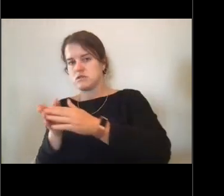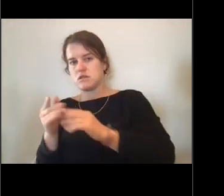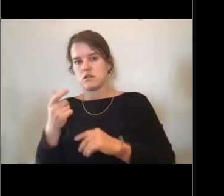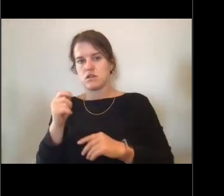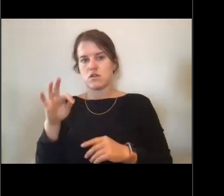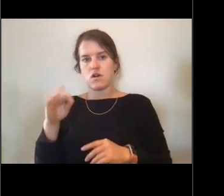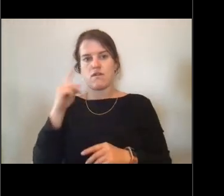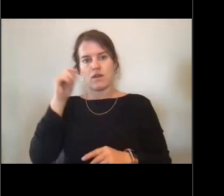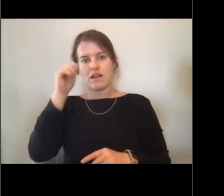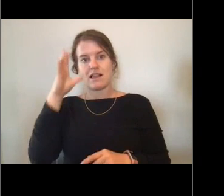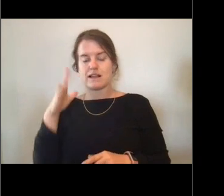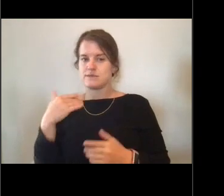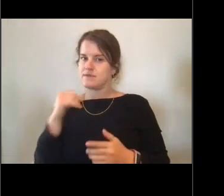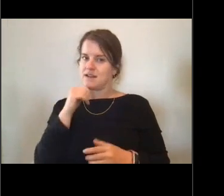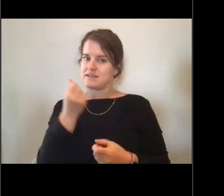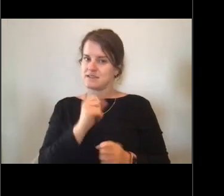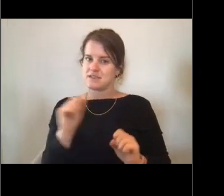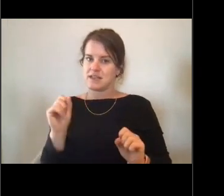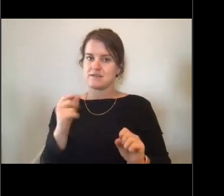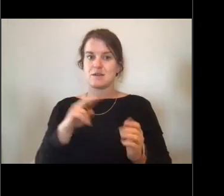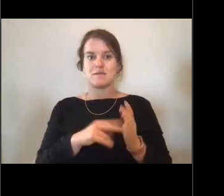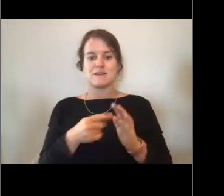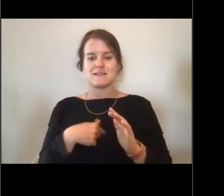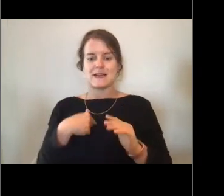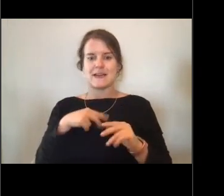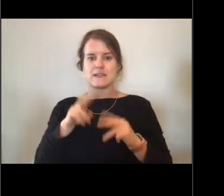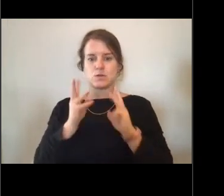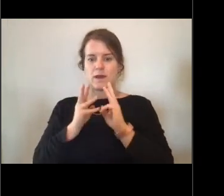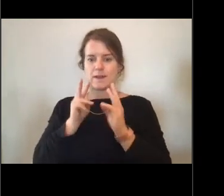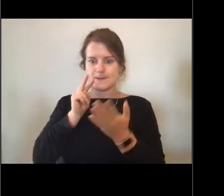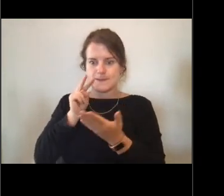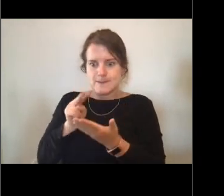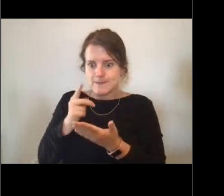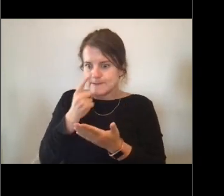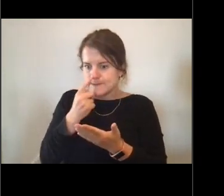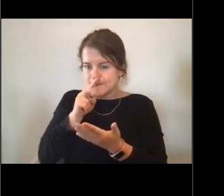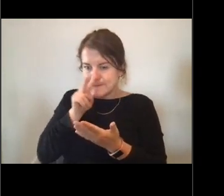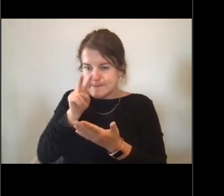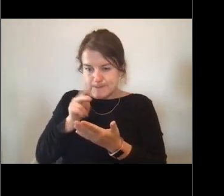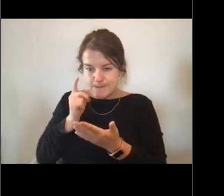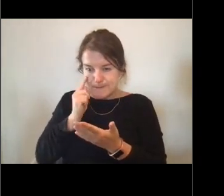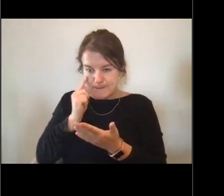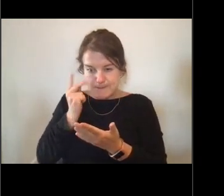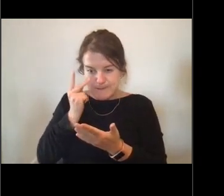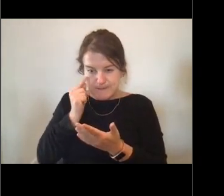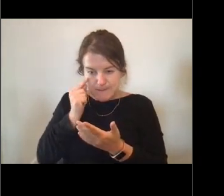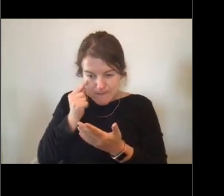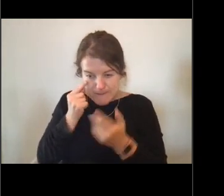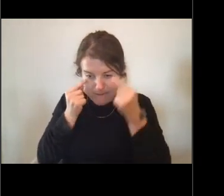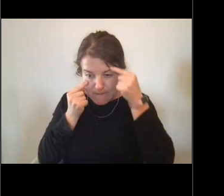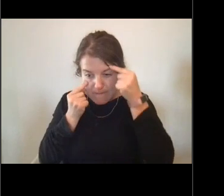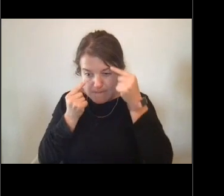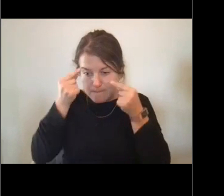So I had to watch the weather very carefully and we had to wait at the pier for a couple of days